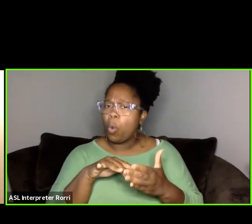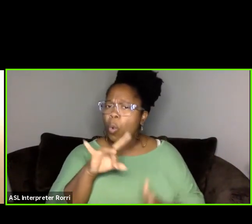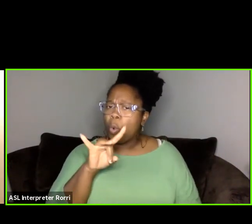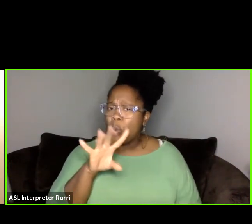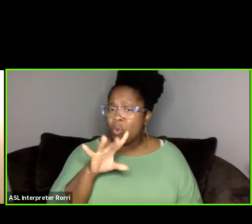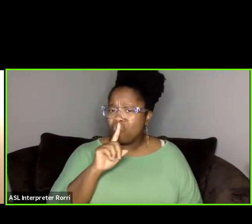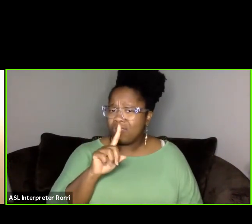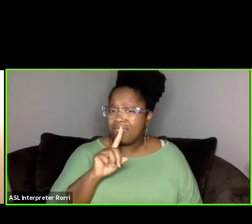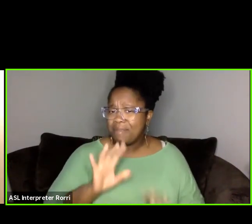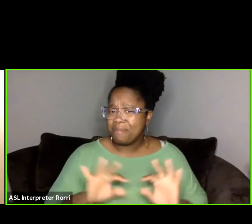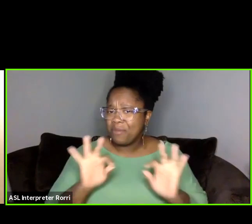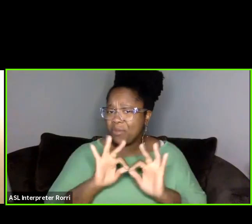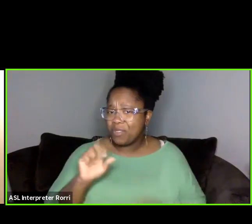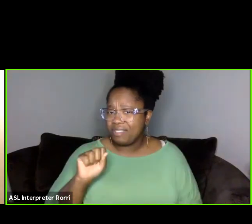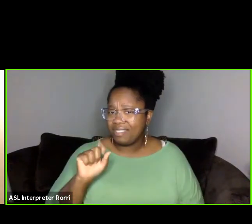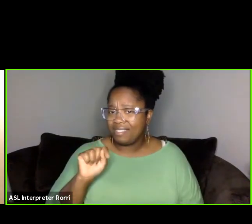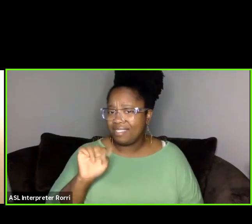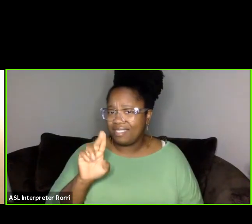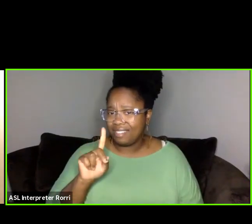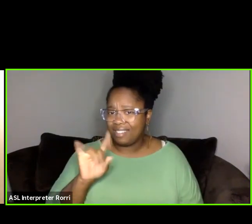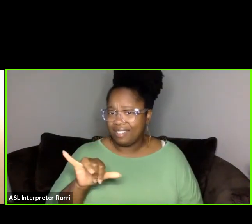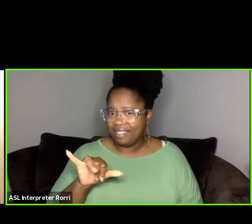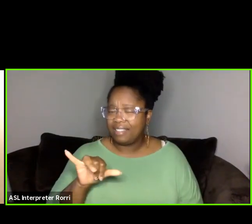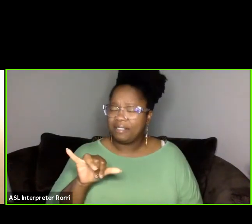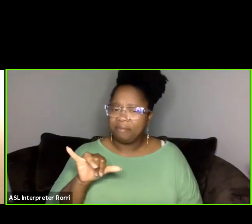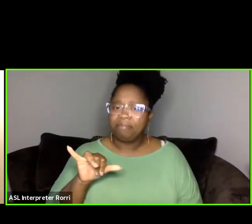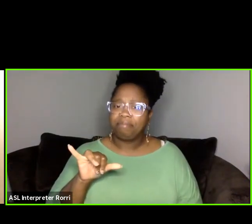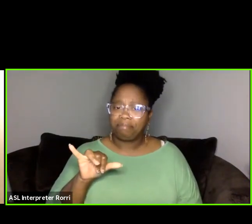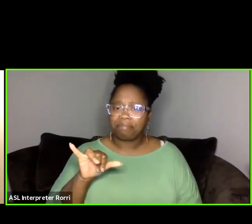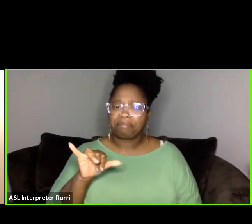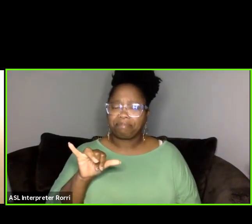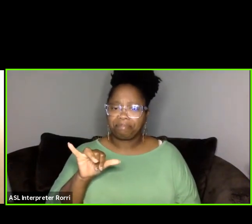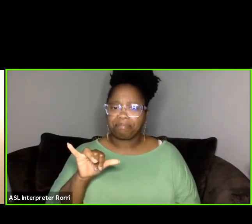There are, you know, a lot of people who are, you know,